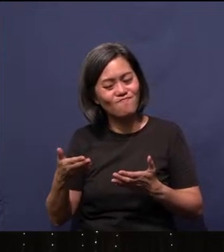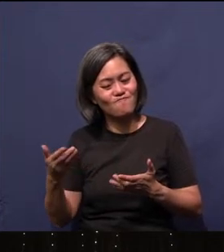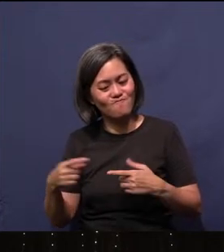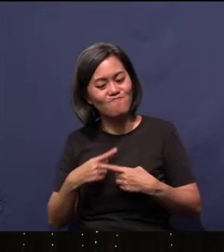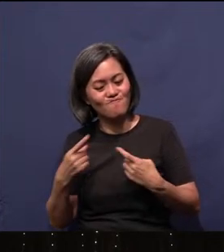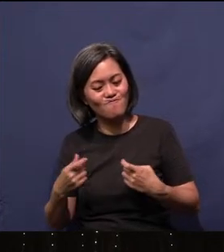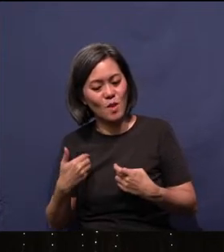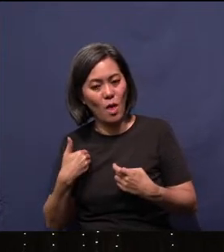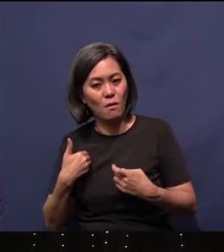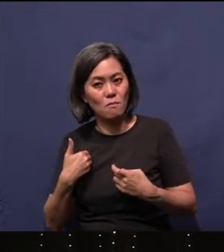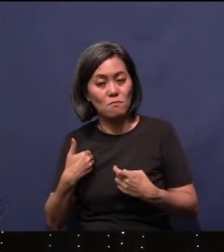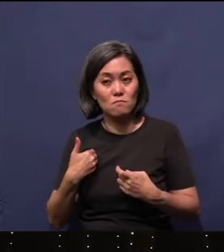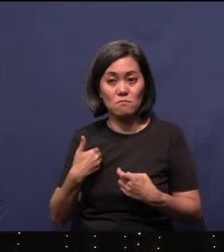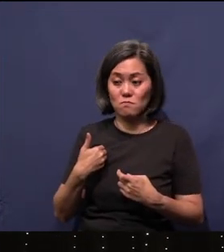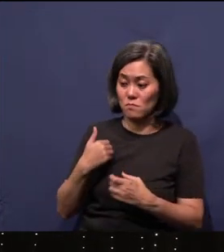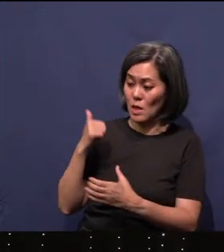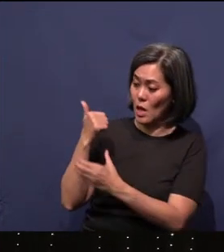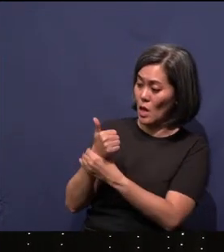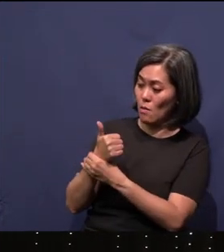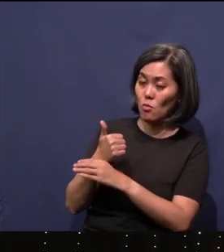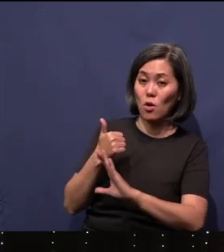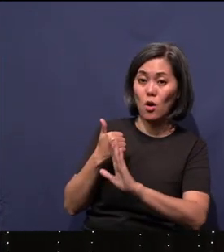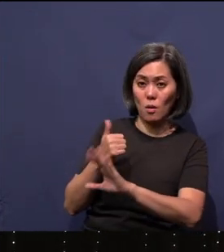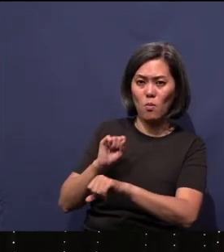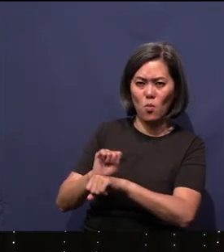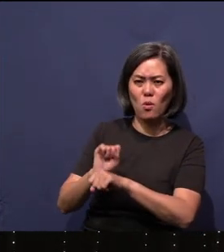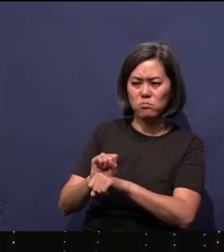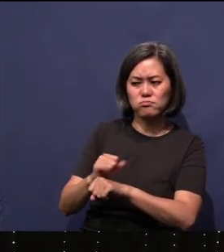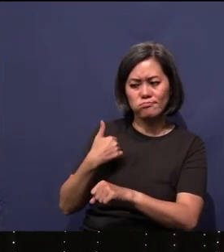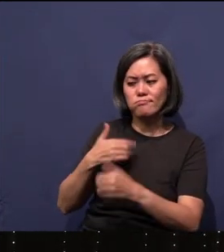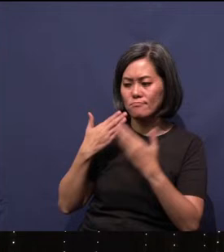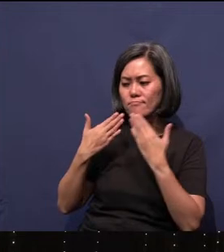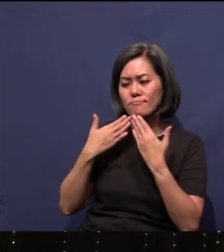The work of Abraham, while we are grateful for it, is not going to be lasting.